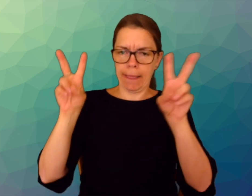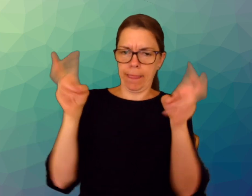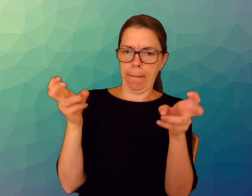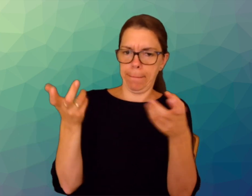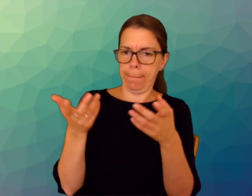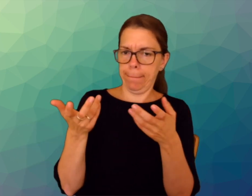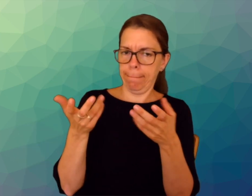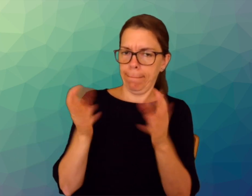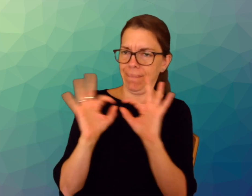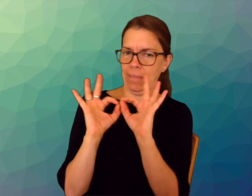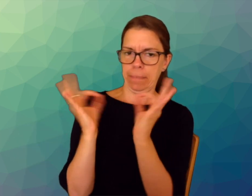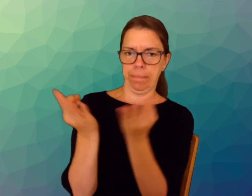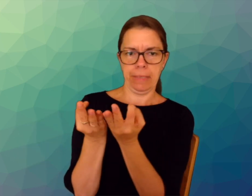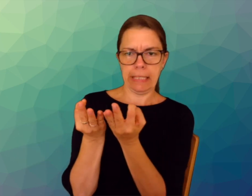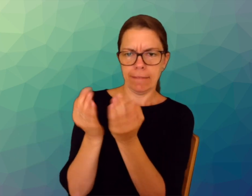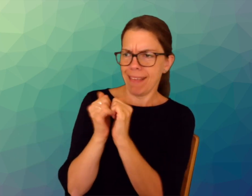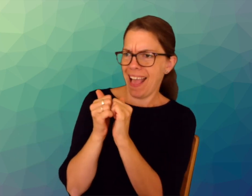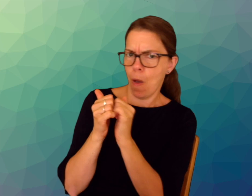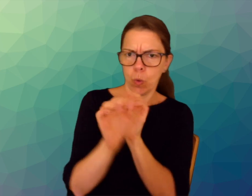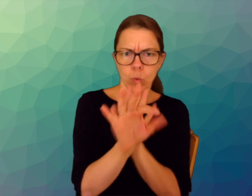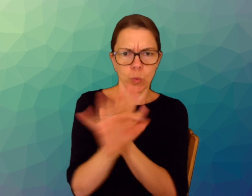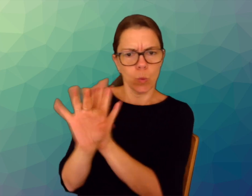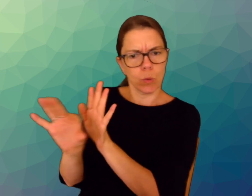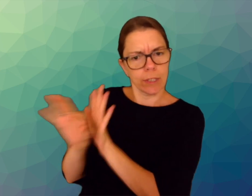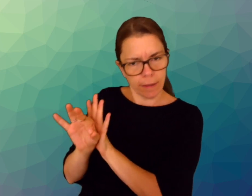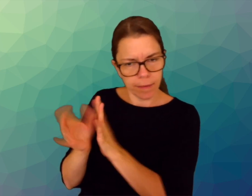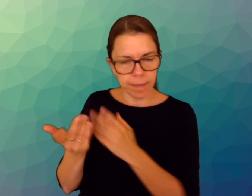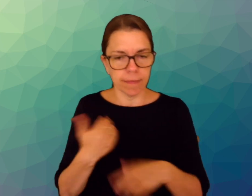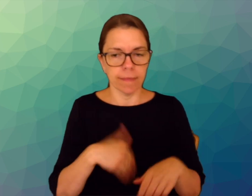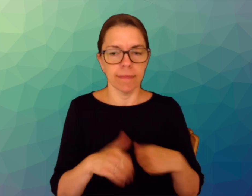There will be discussions on the themes of chosen families;